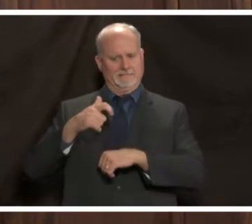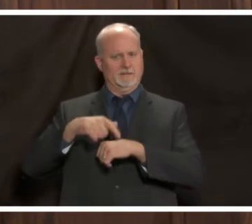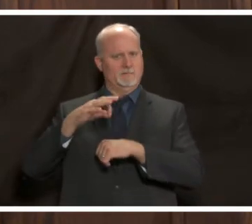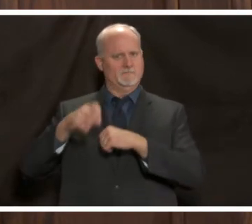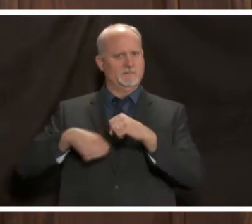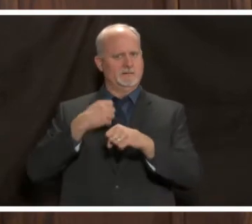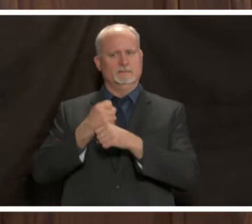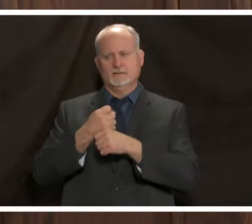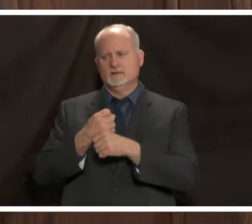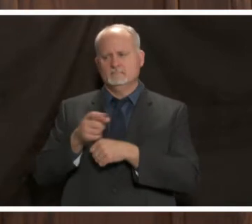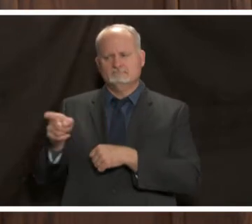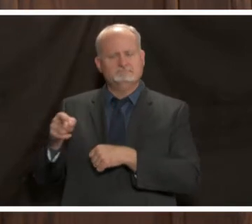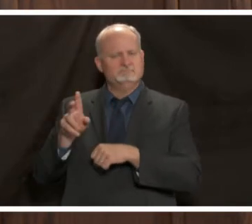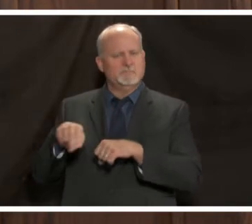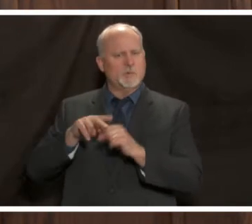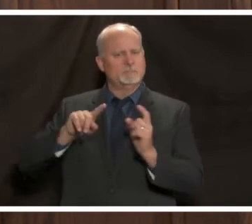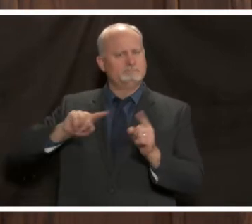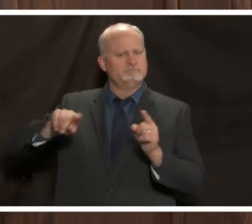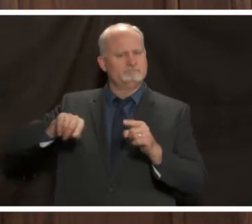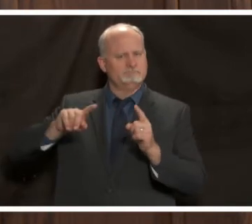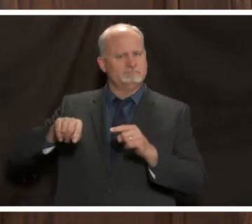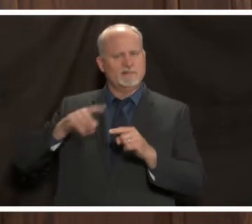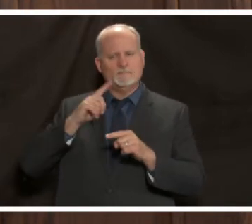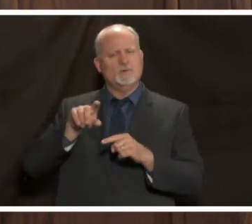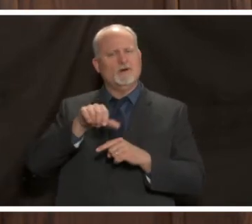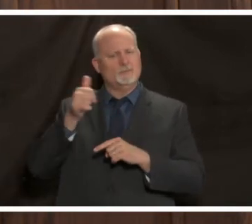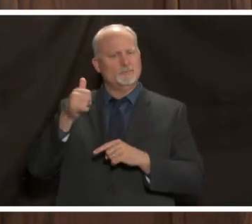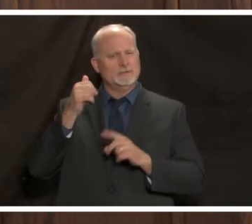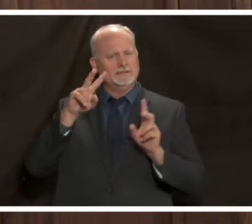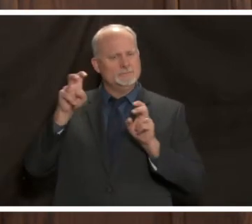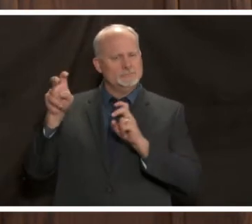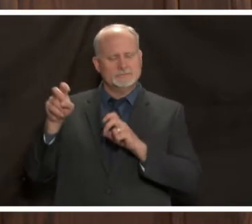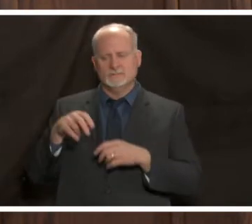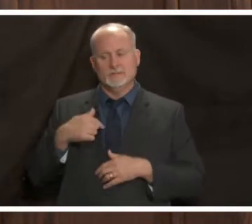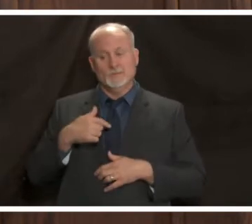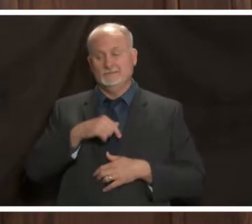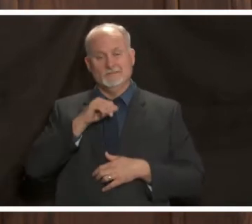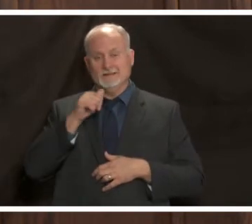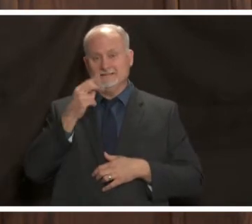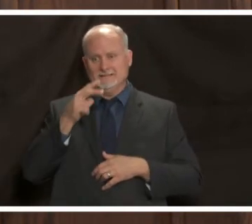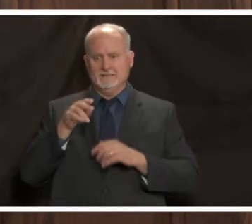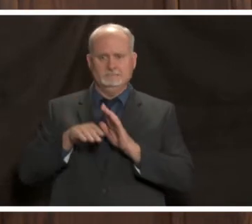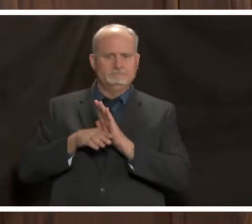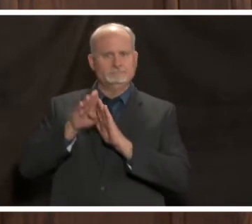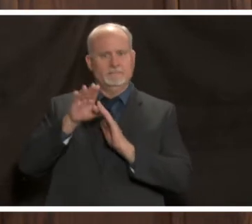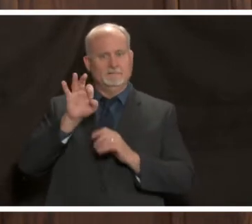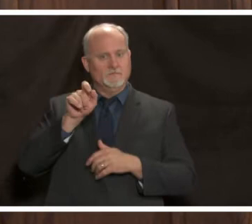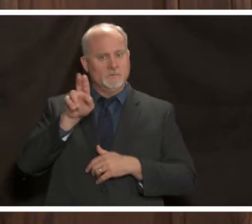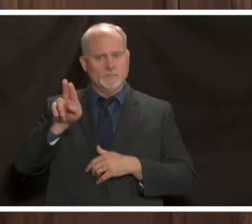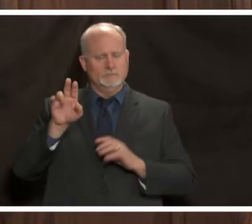time of year we've not seen a drastic increase in flu-related illness as dr wilson mentioned earlier